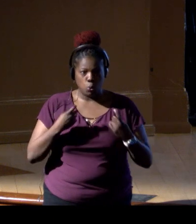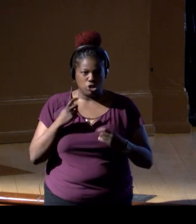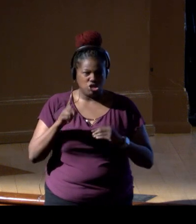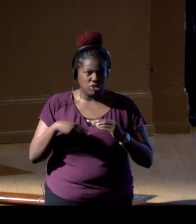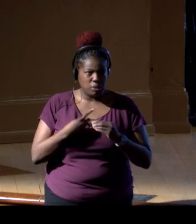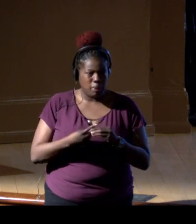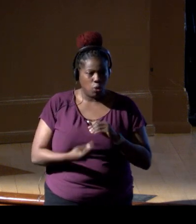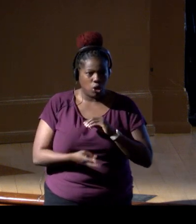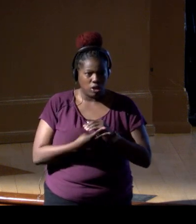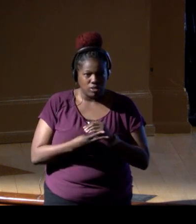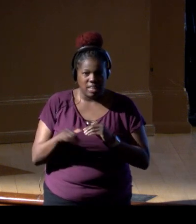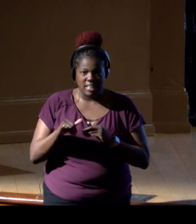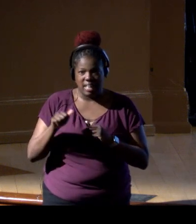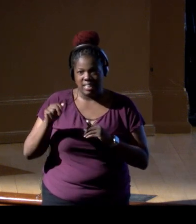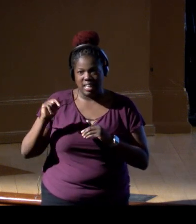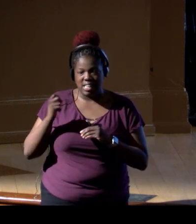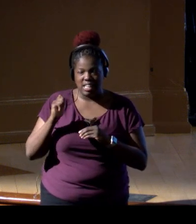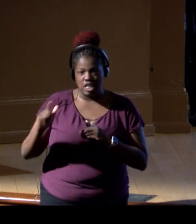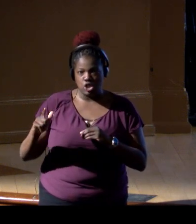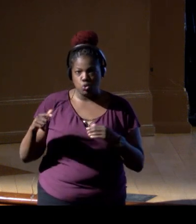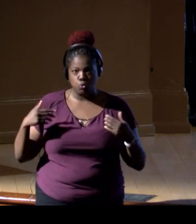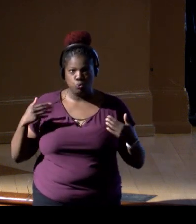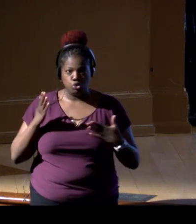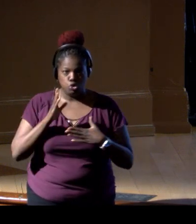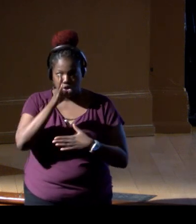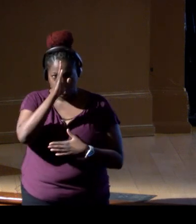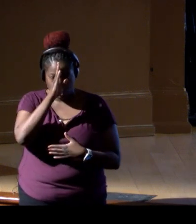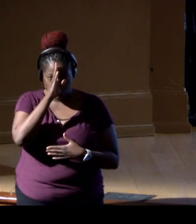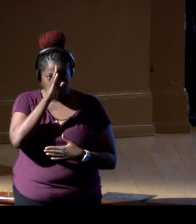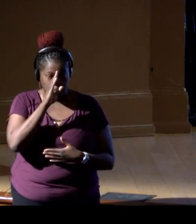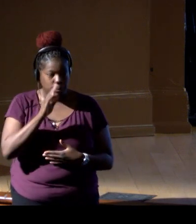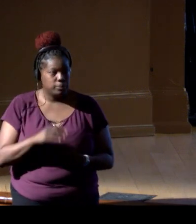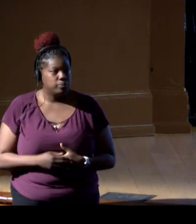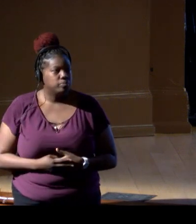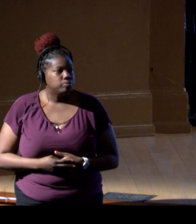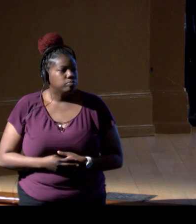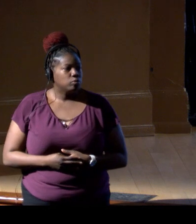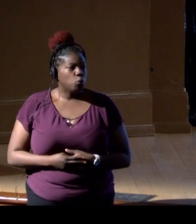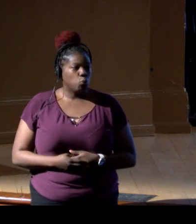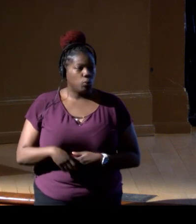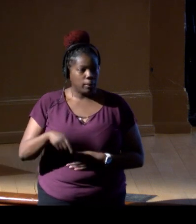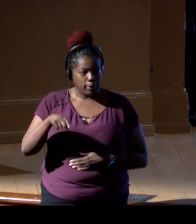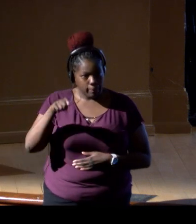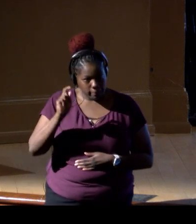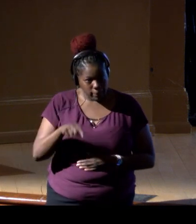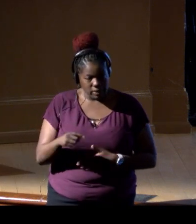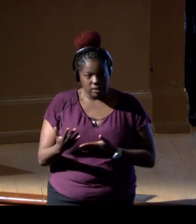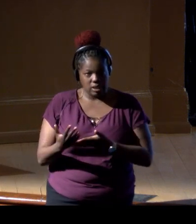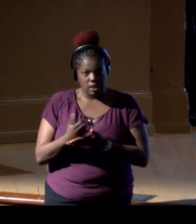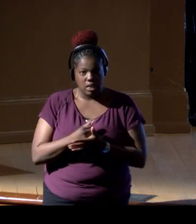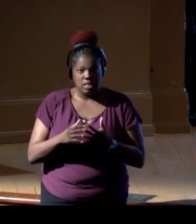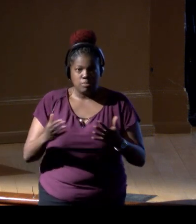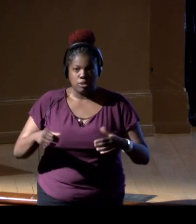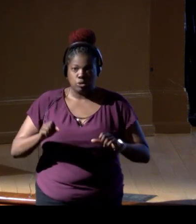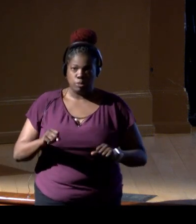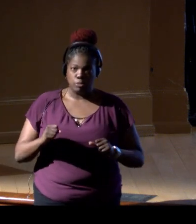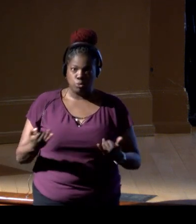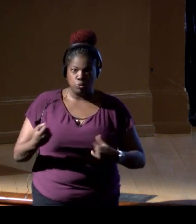like the angel shark. But we must collect as much as we can today and store,